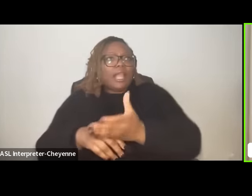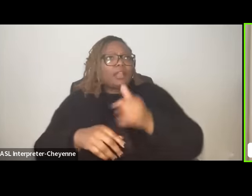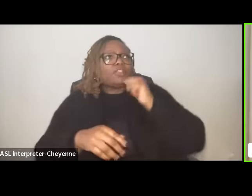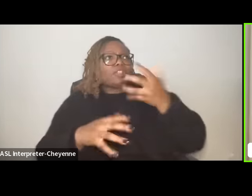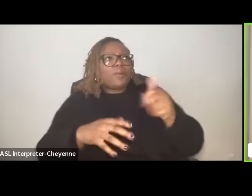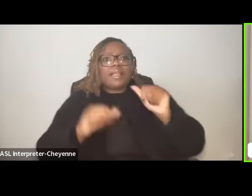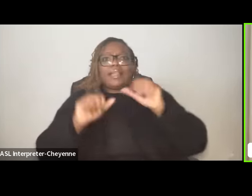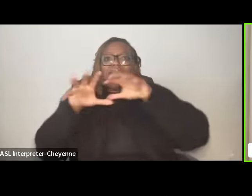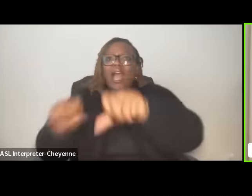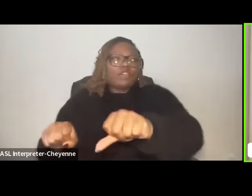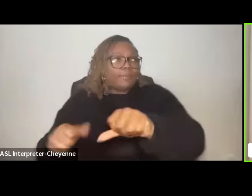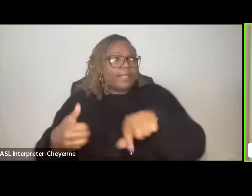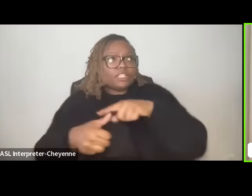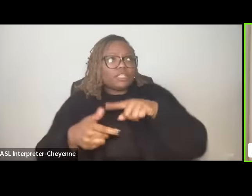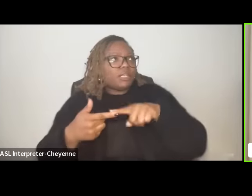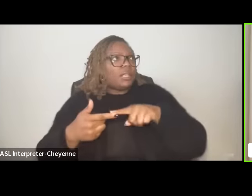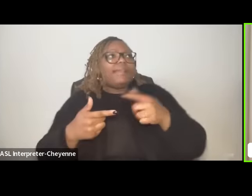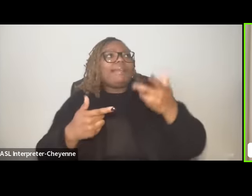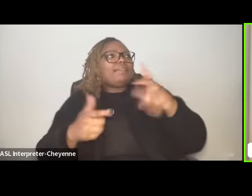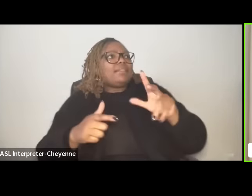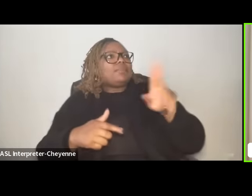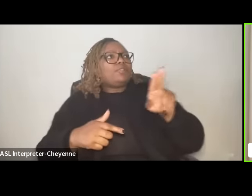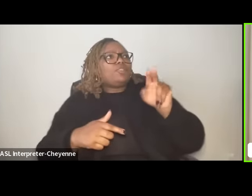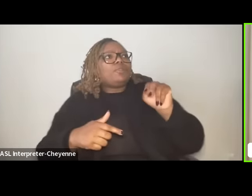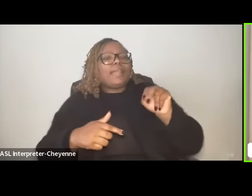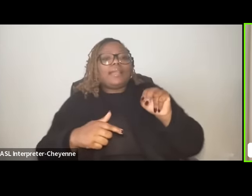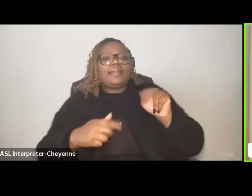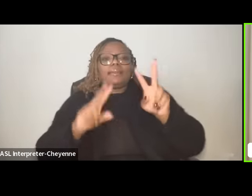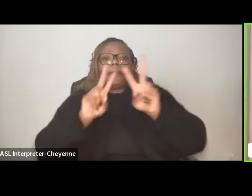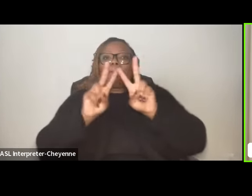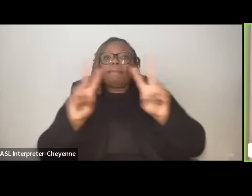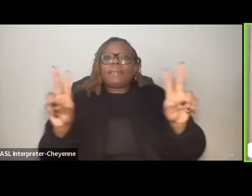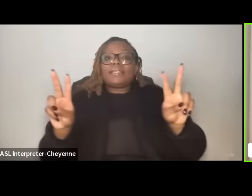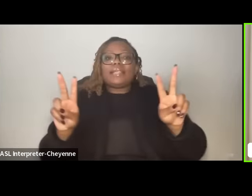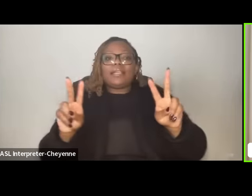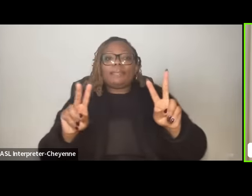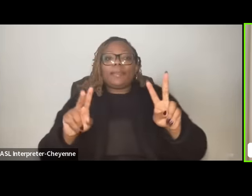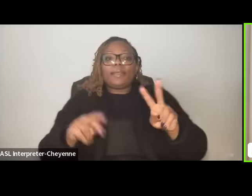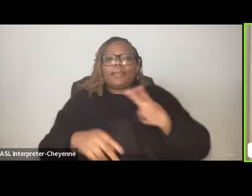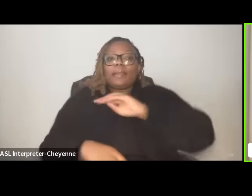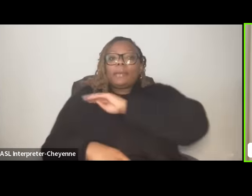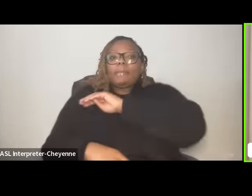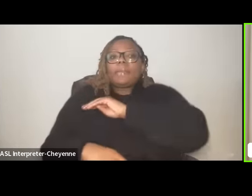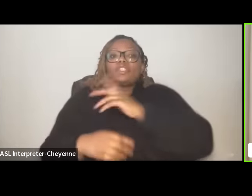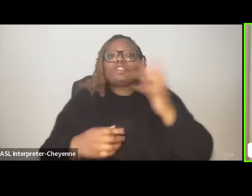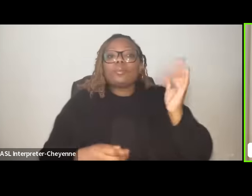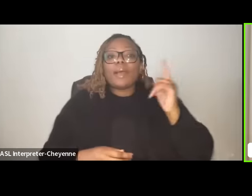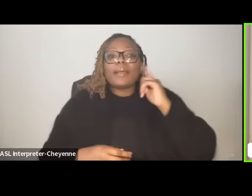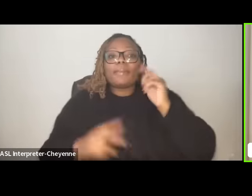they do not want uh a un peacekeeping Mission and partially that's because the peacekeeping mission